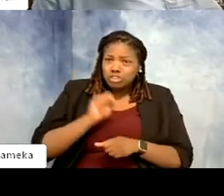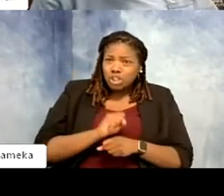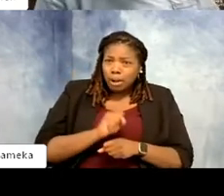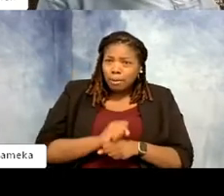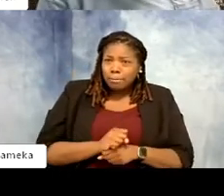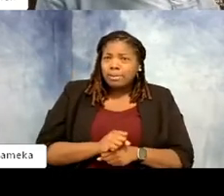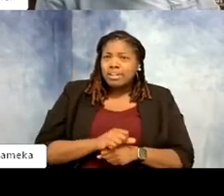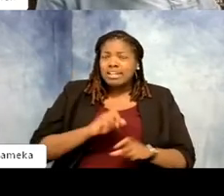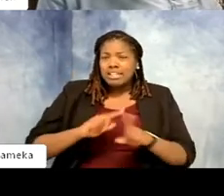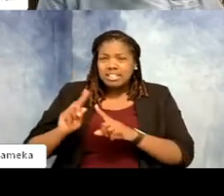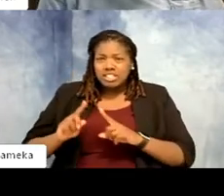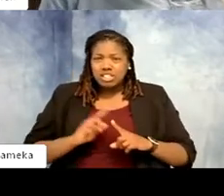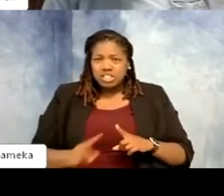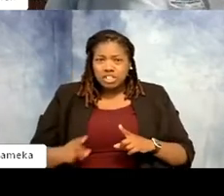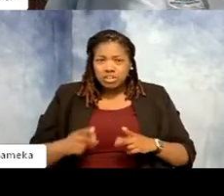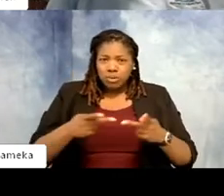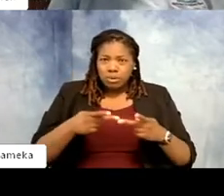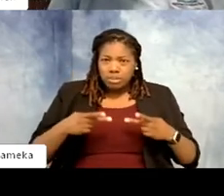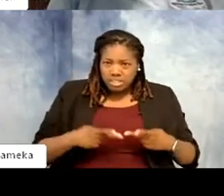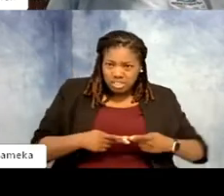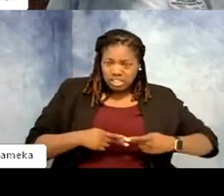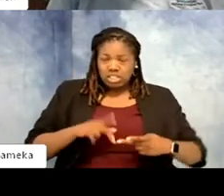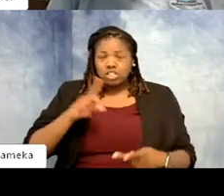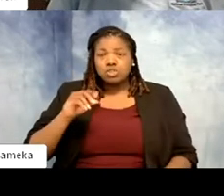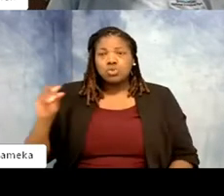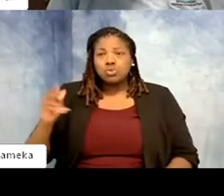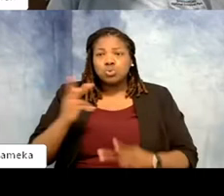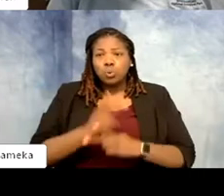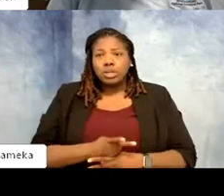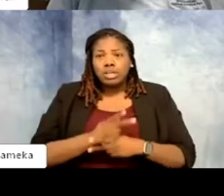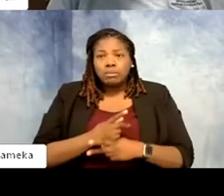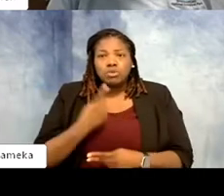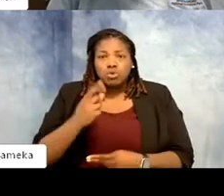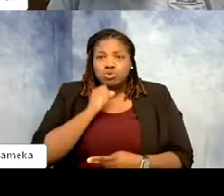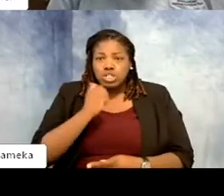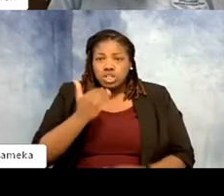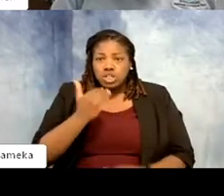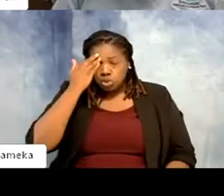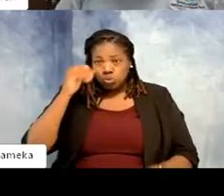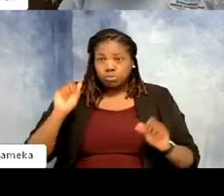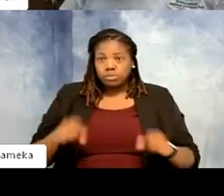the zoo field, you know being a zookeeper is one of them and you didn't even know that was possible. >>Gwen: No.